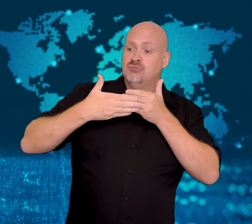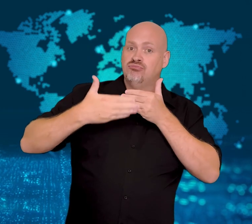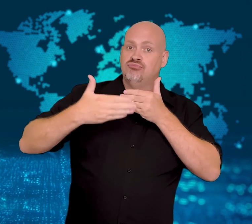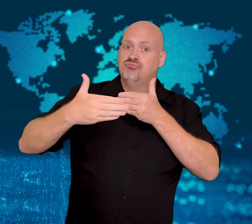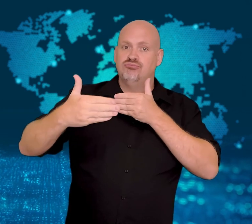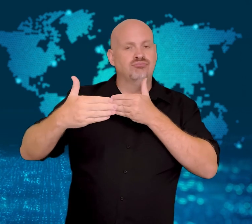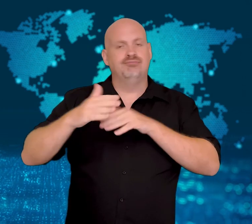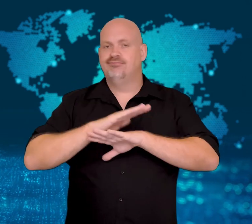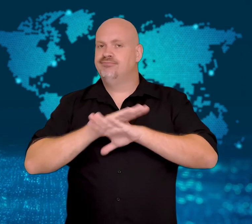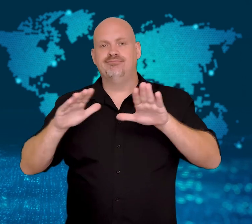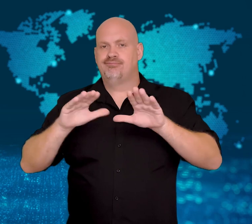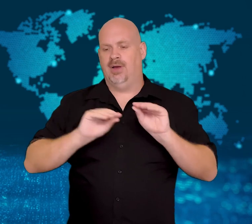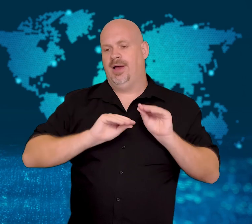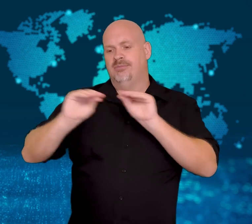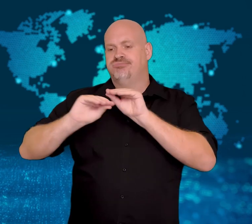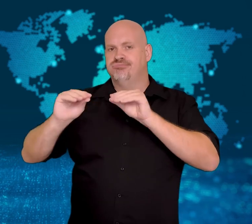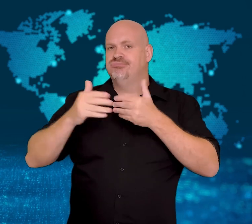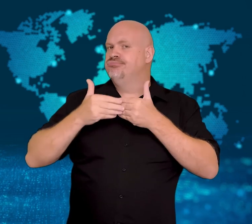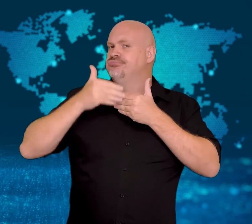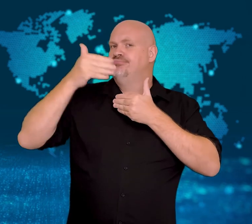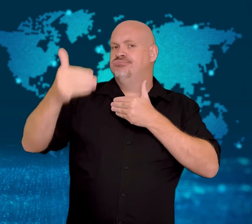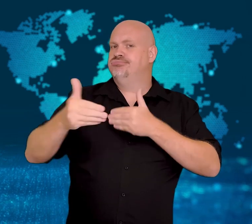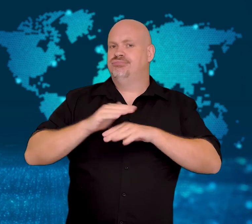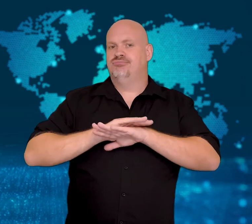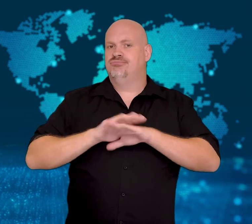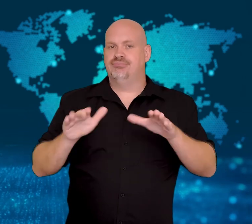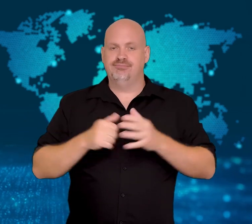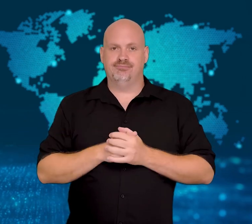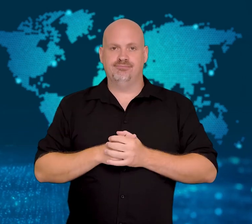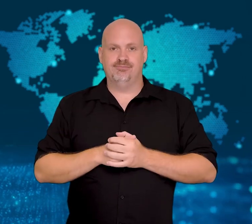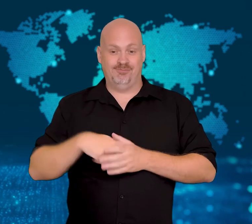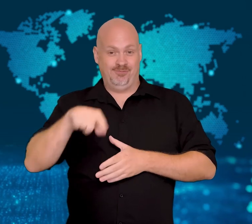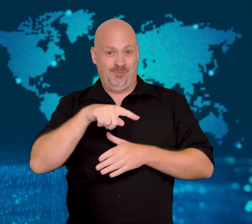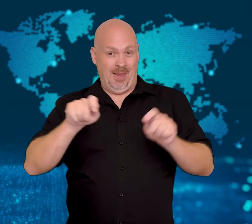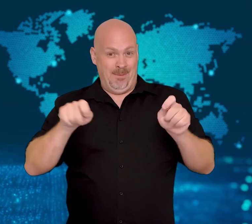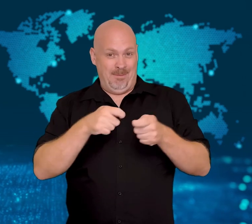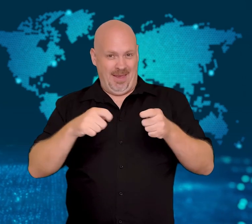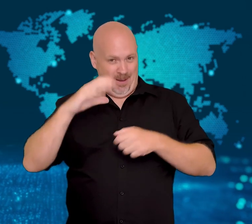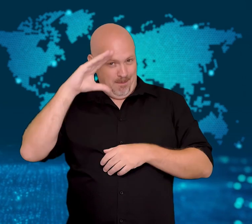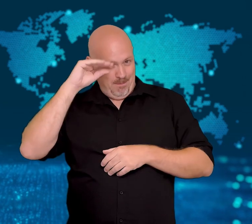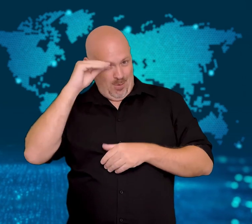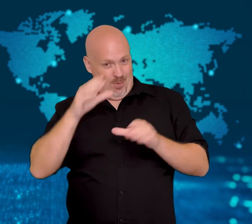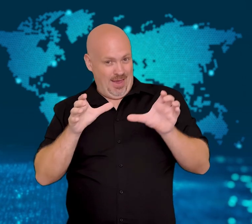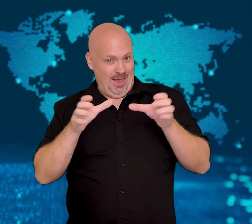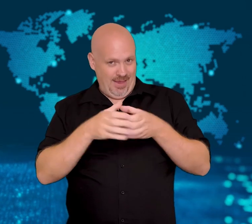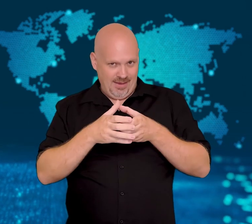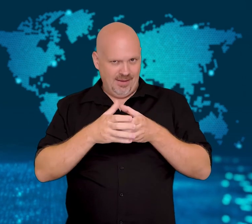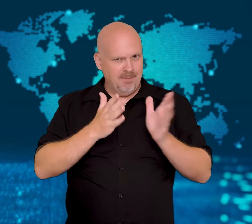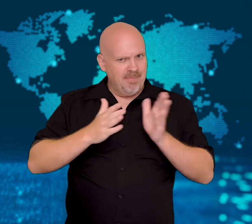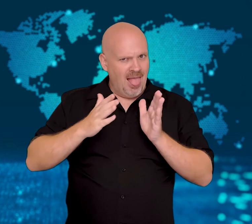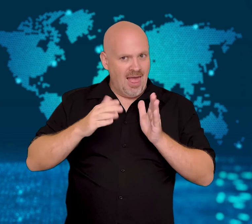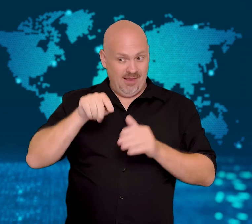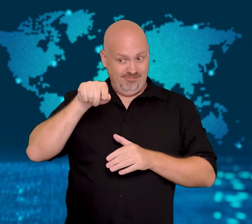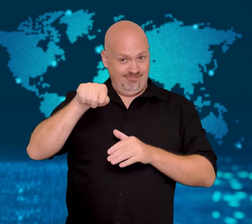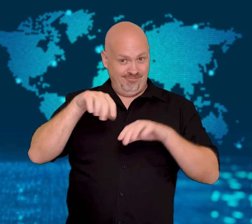the band to postpone its upcoming performances.